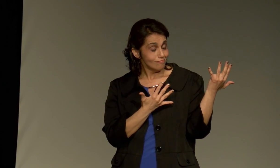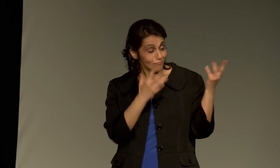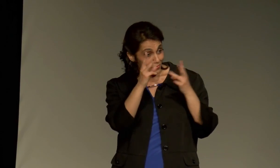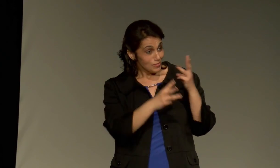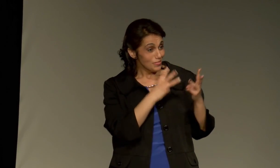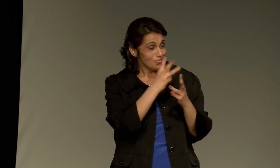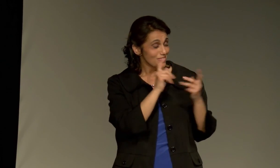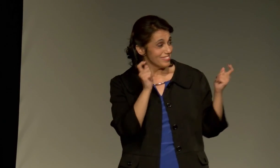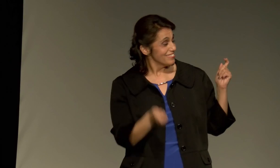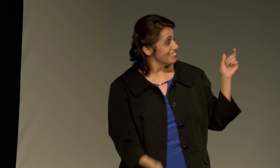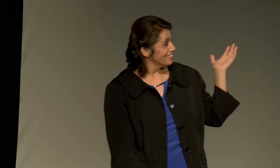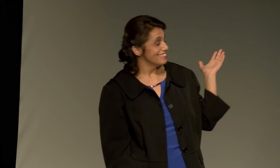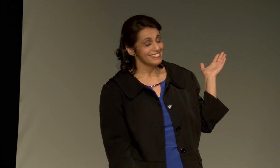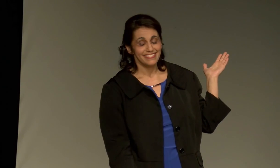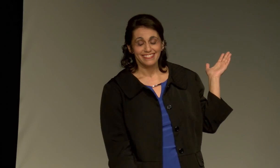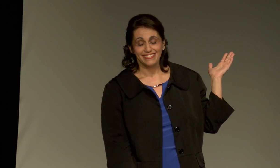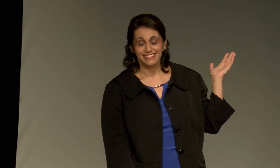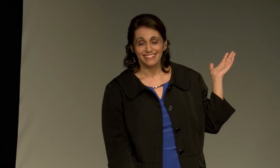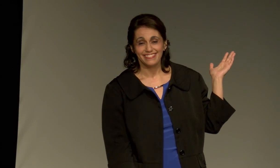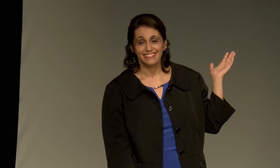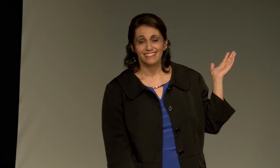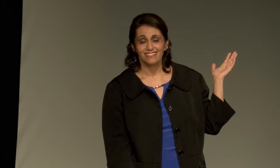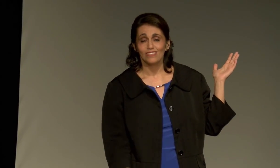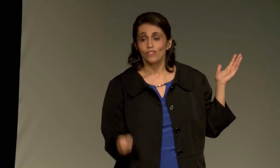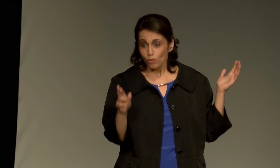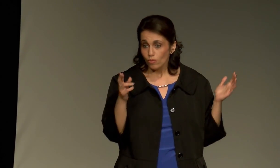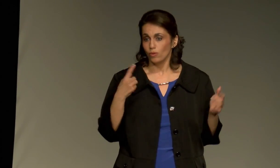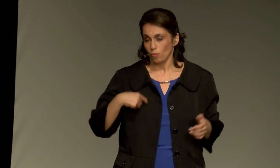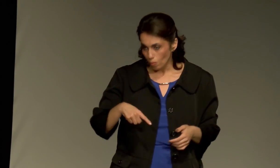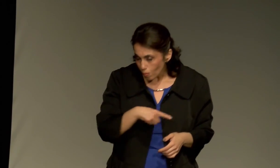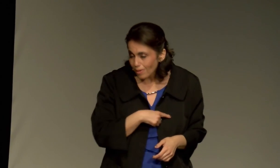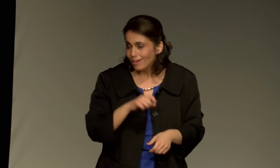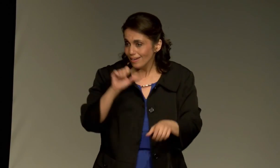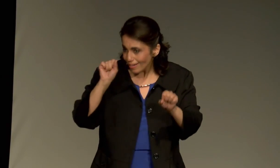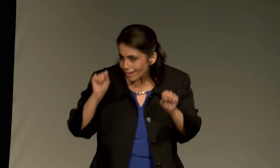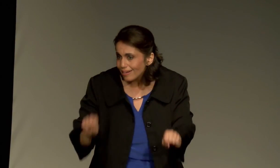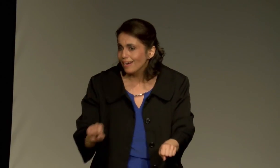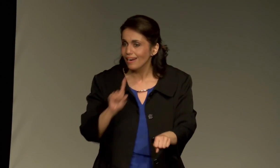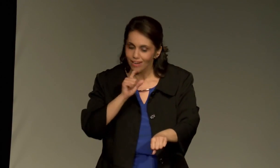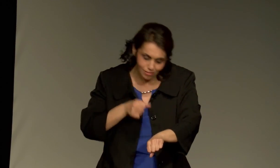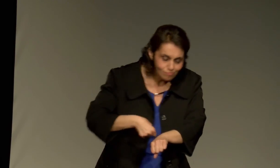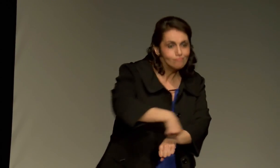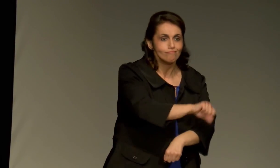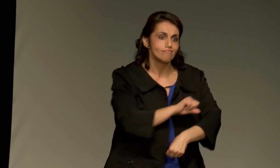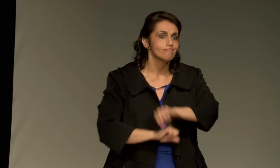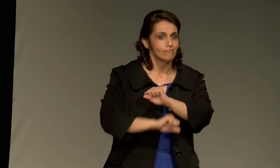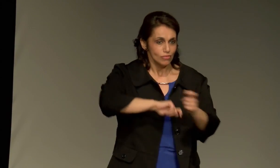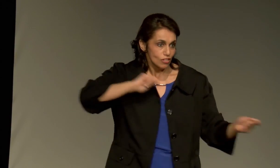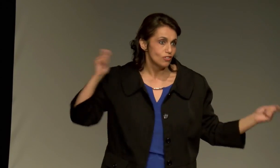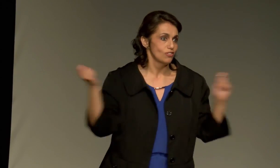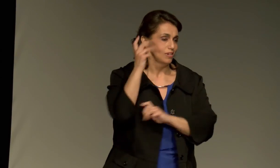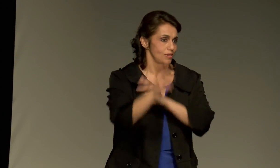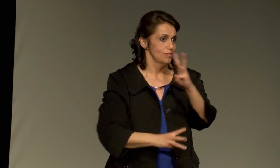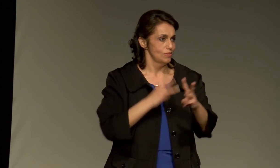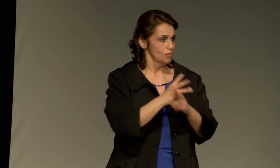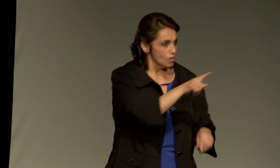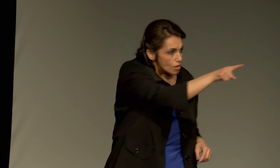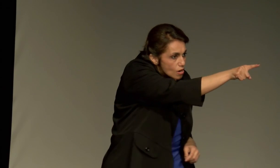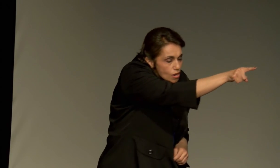We can sit back and wait for the world to change, or we can roll up our sleeves and